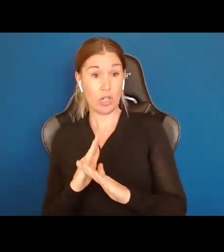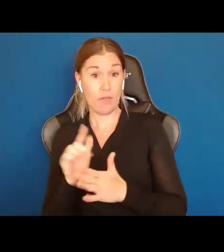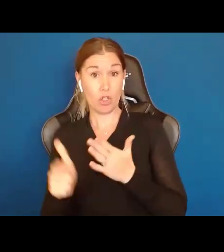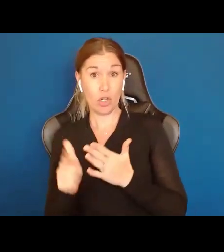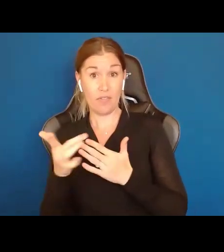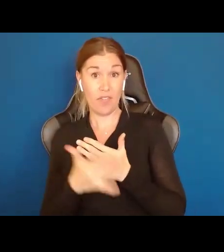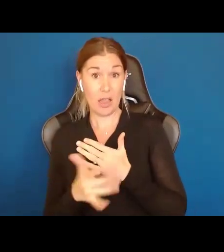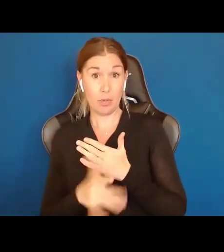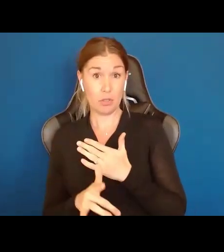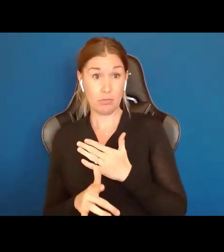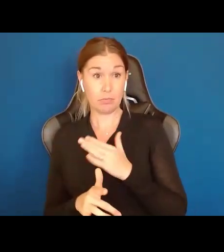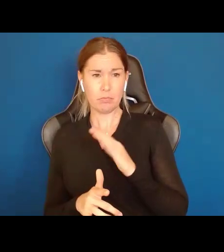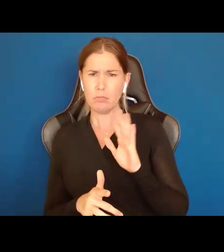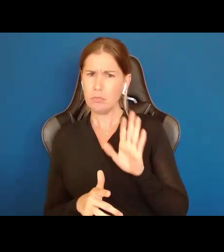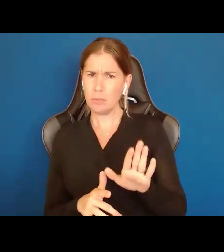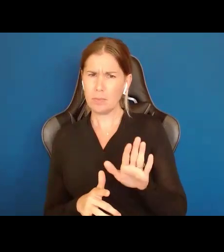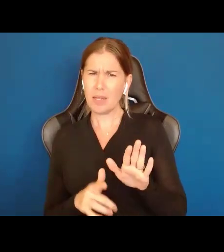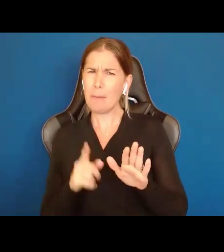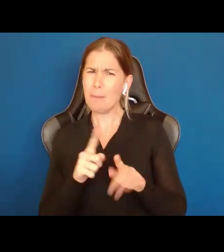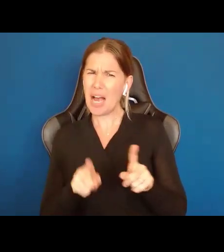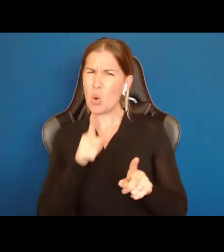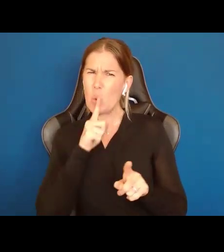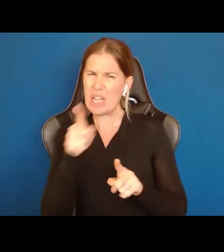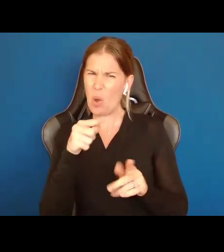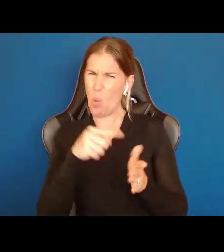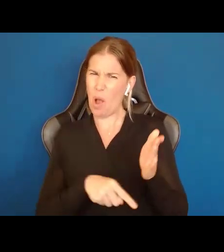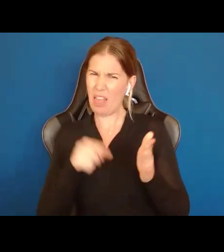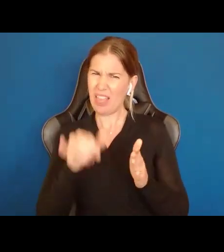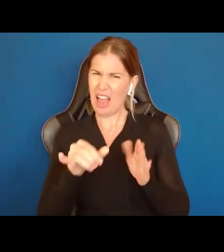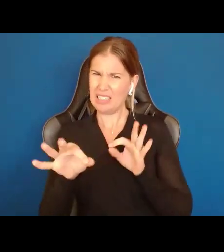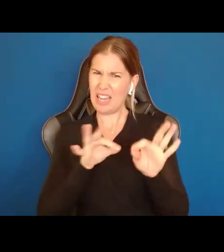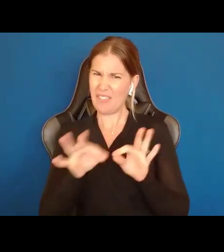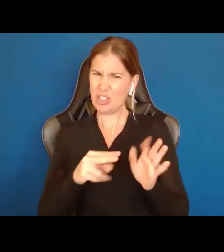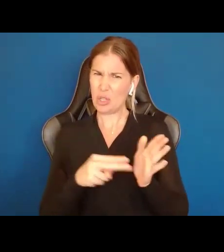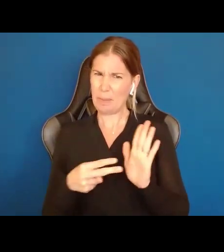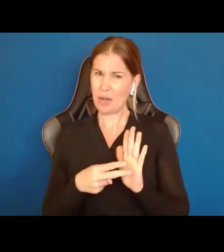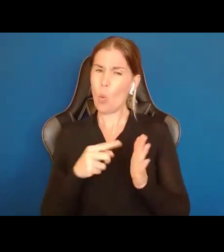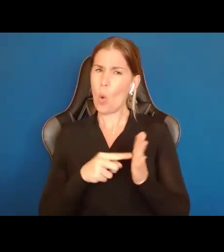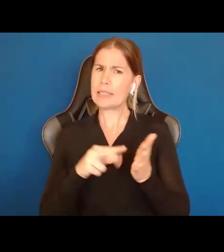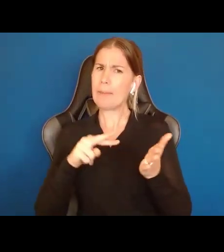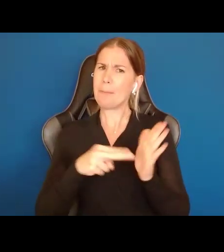Think about this. What does that mean? What does it mean to be capable? What does it mean to be